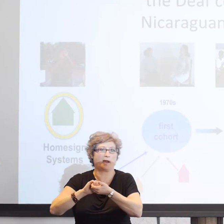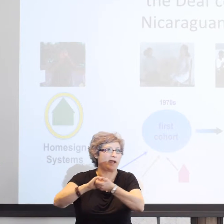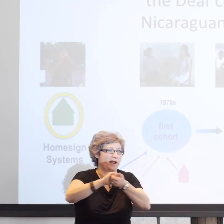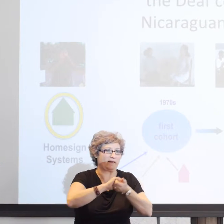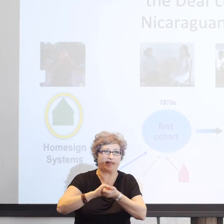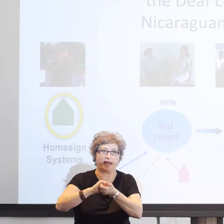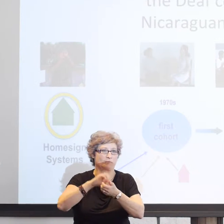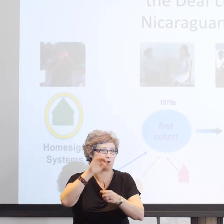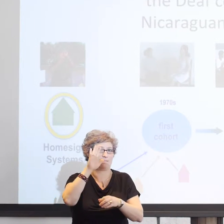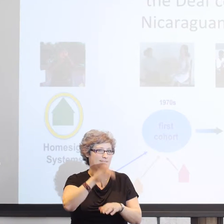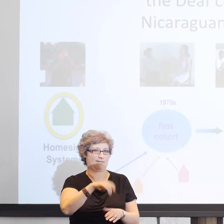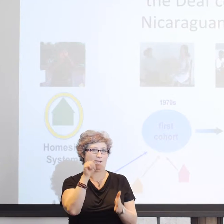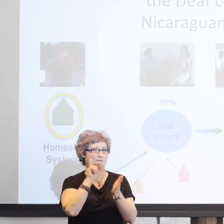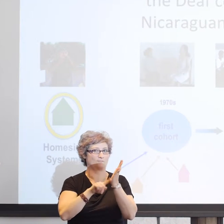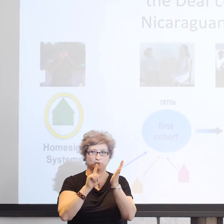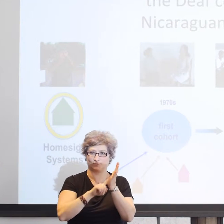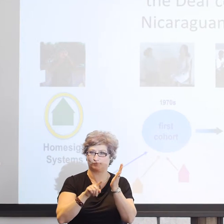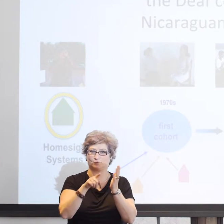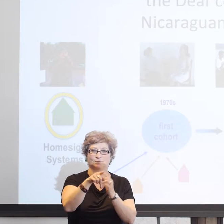on in the case of homesigners. So I’ll lay that out in a little bit more detail now.